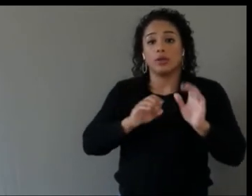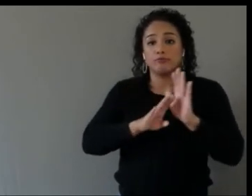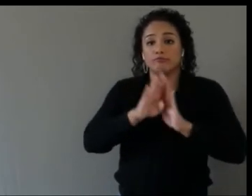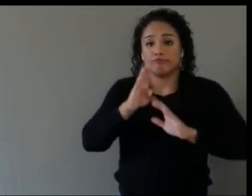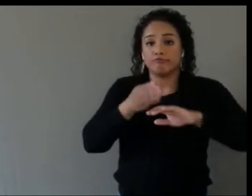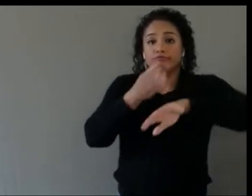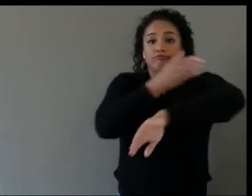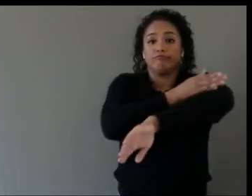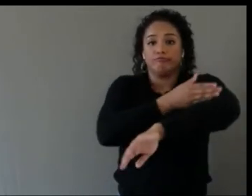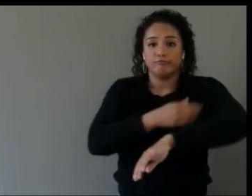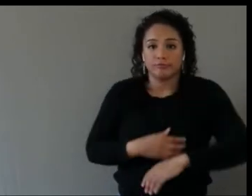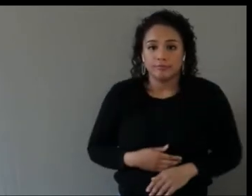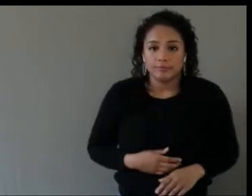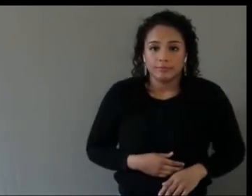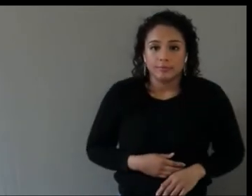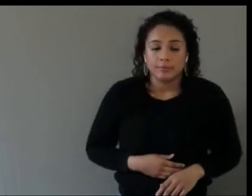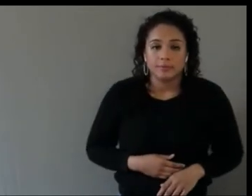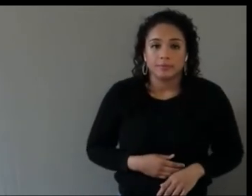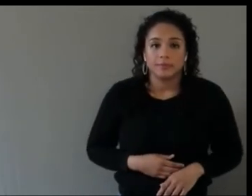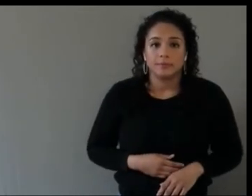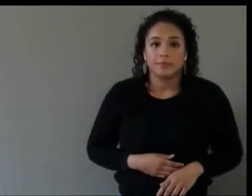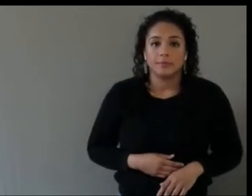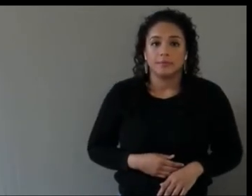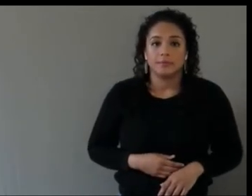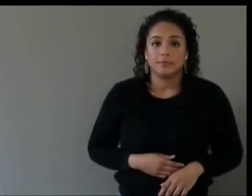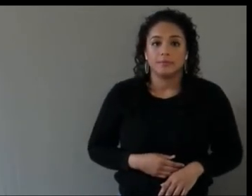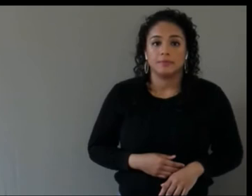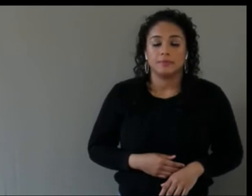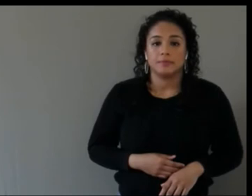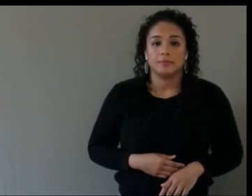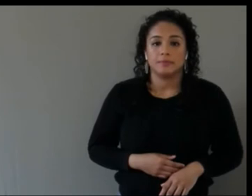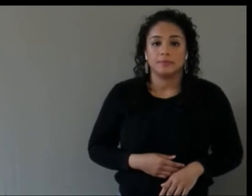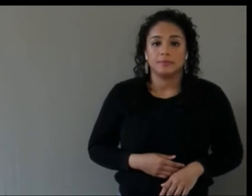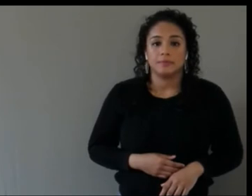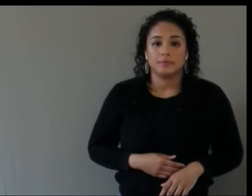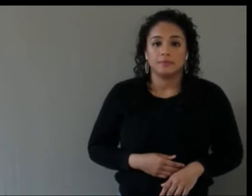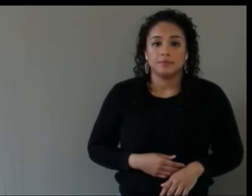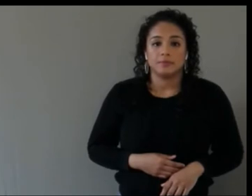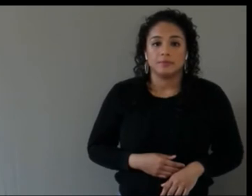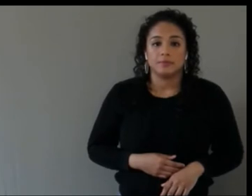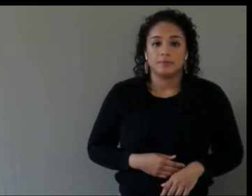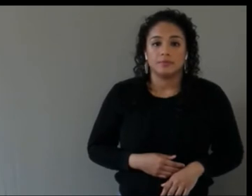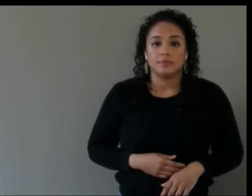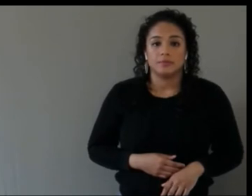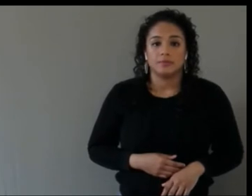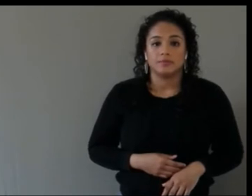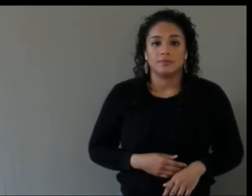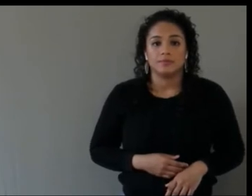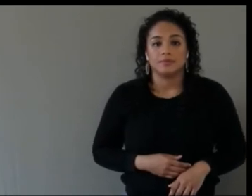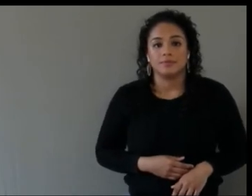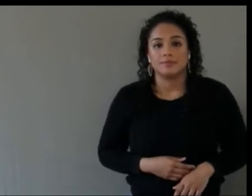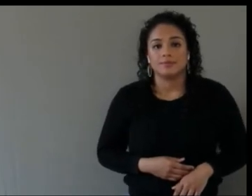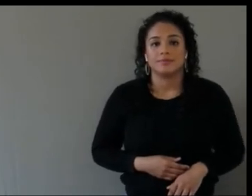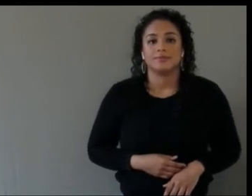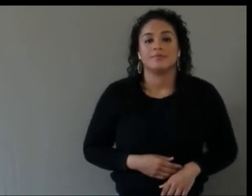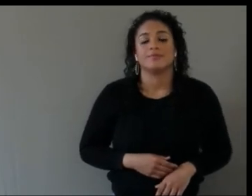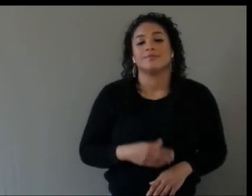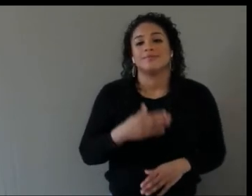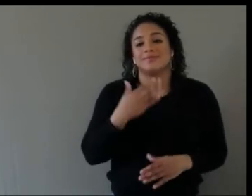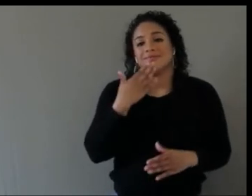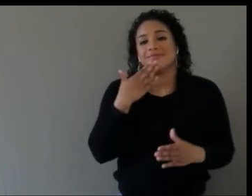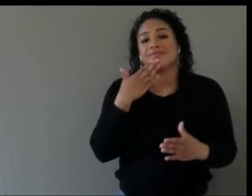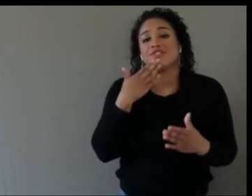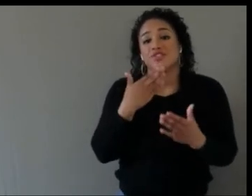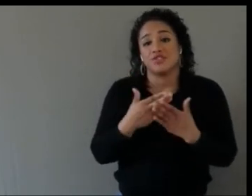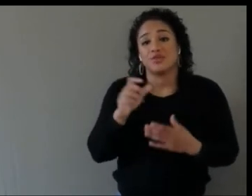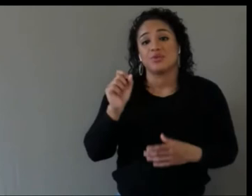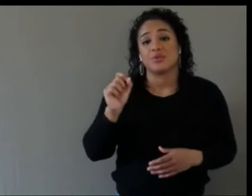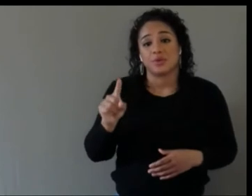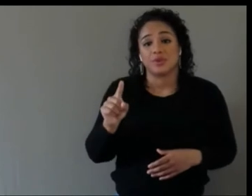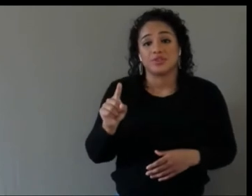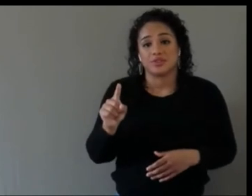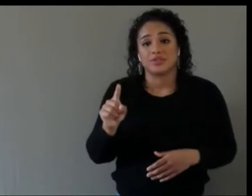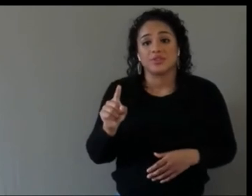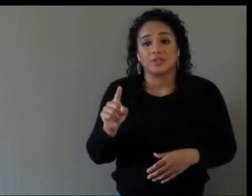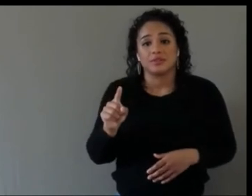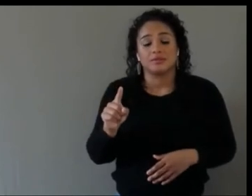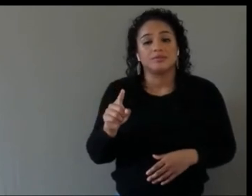A really good question, but I would like to be careful with this because we make quick